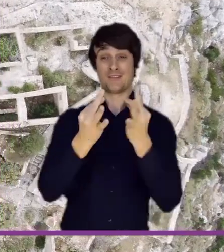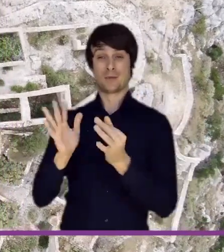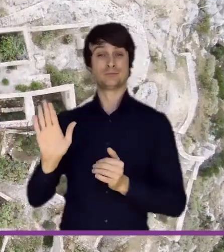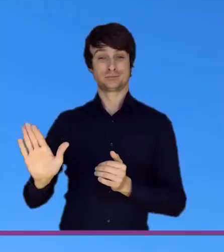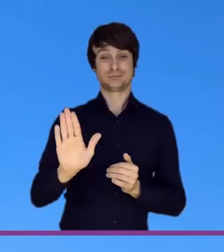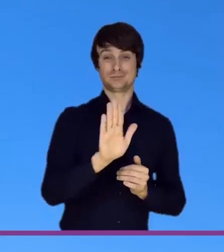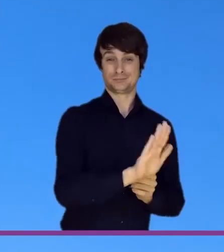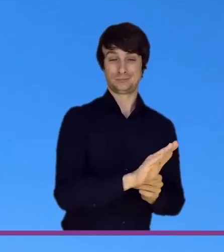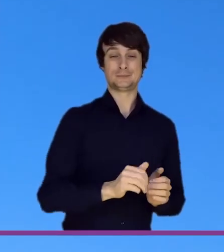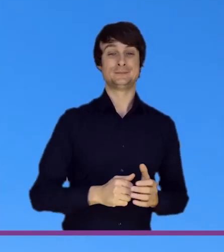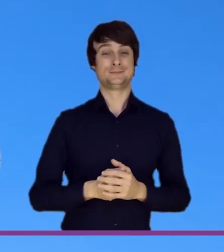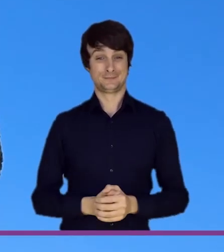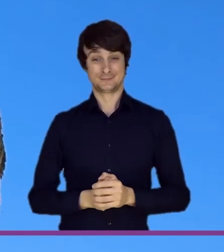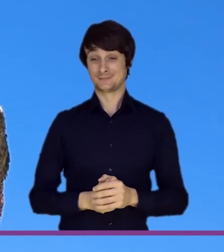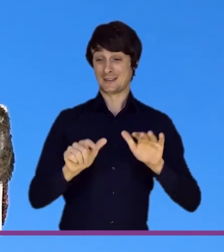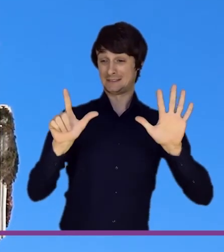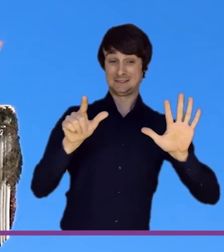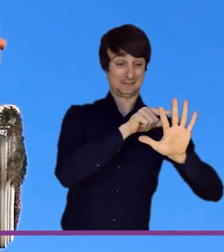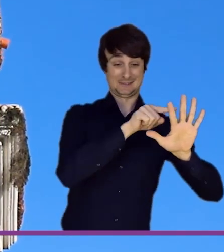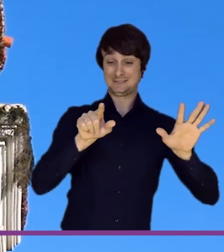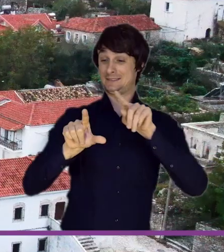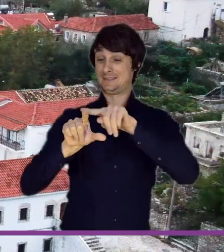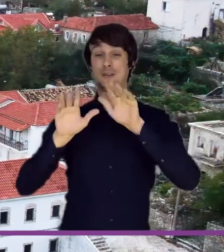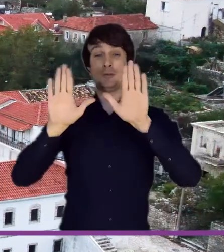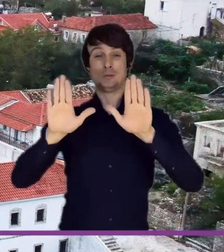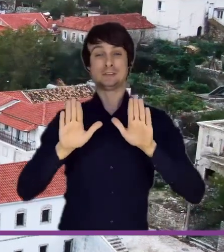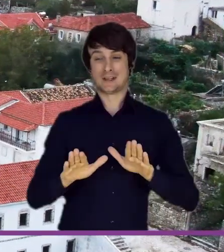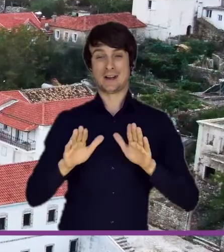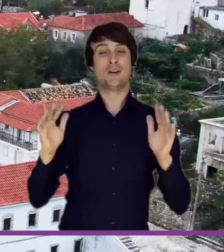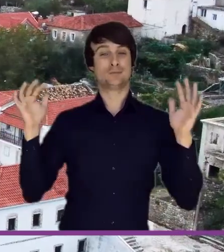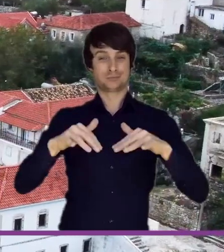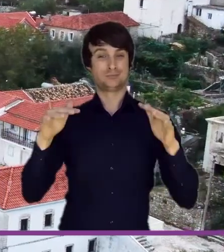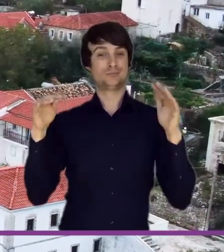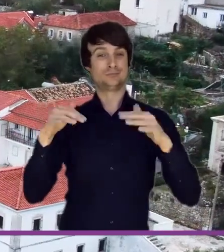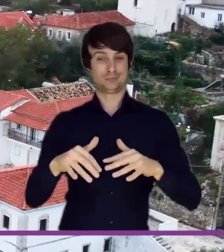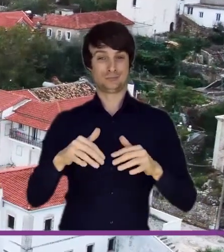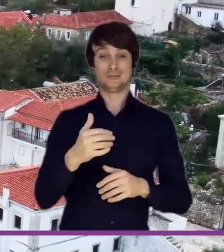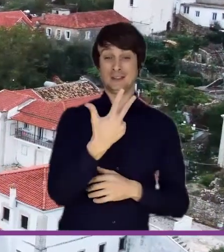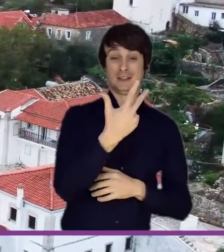say that on Sundays and holidays 300 bells were rung in the village. Wanting to unify